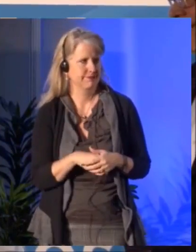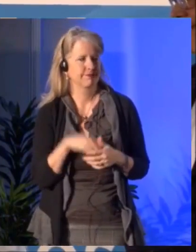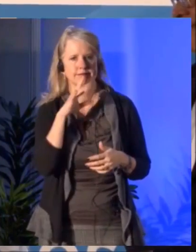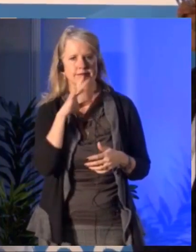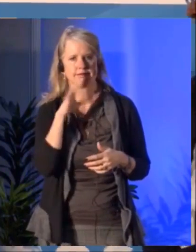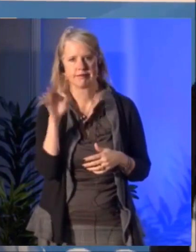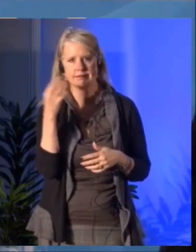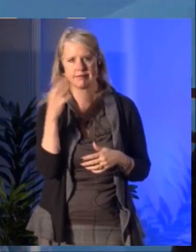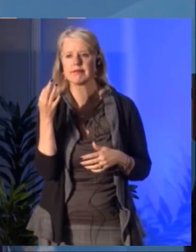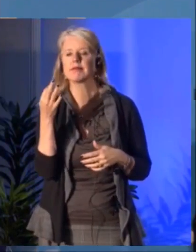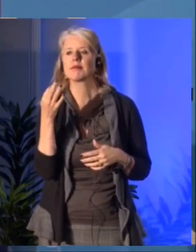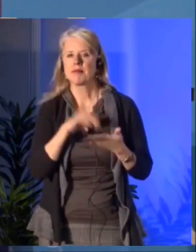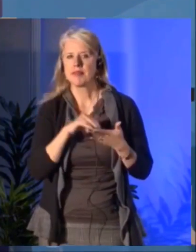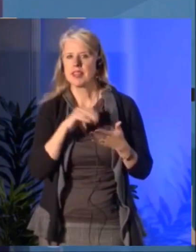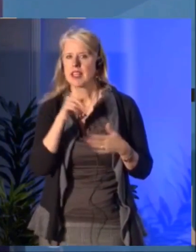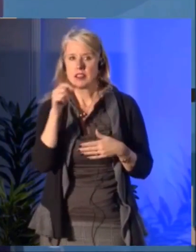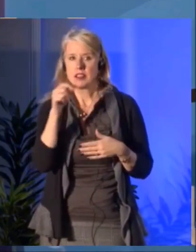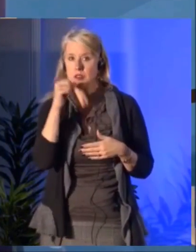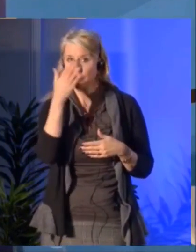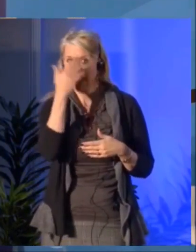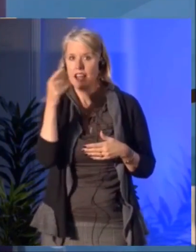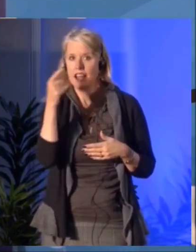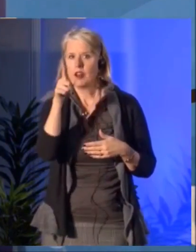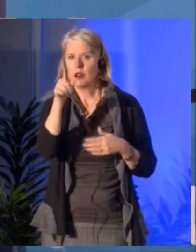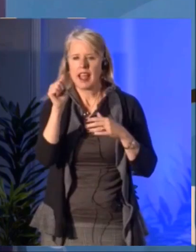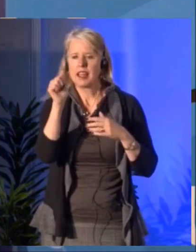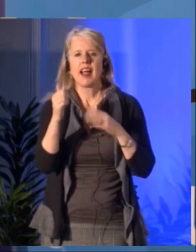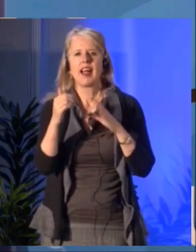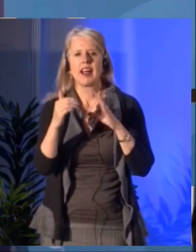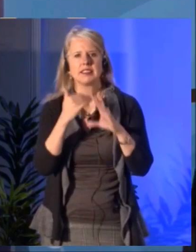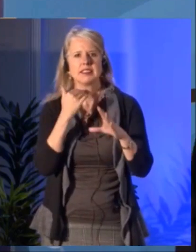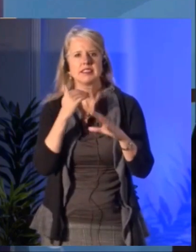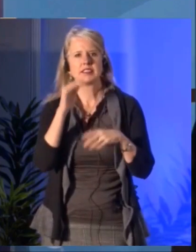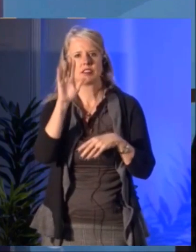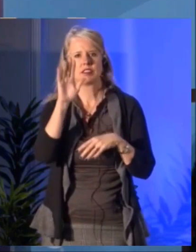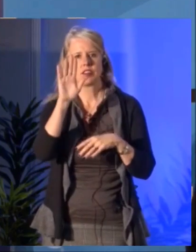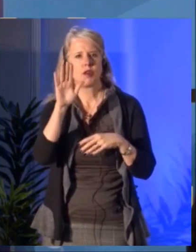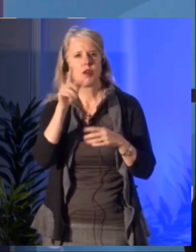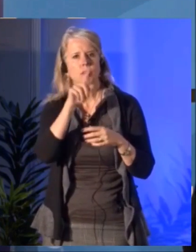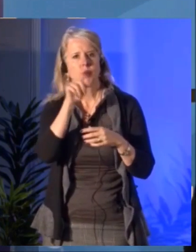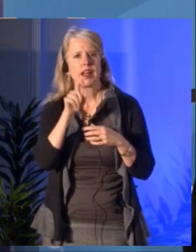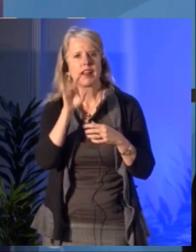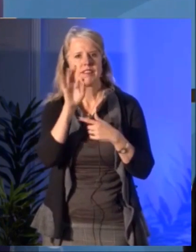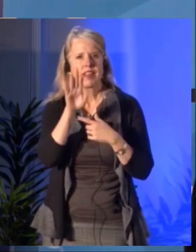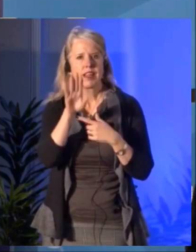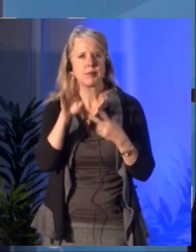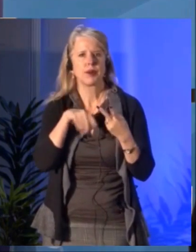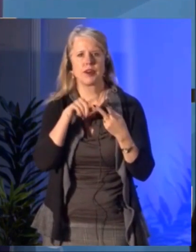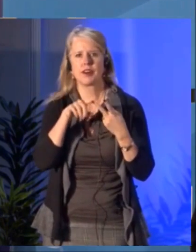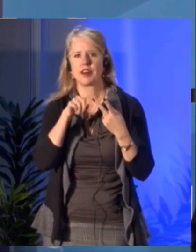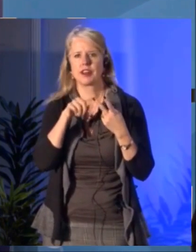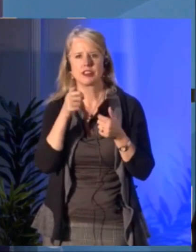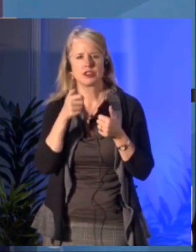so depending on our time. [ French Language Being Spoken ] We'll now take your questions.